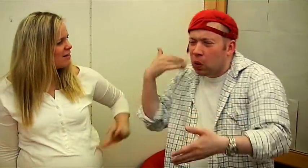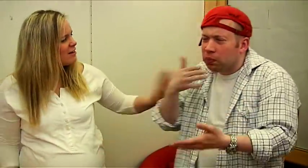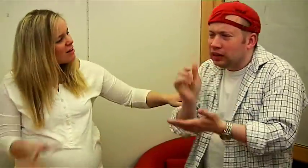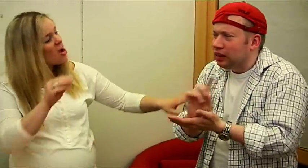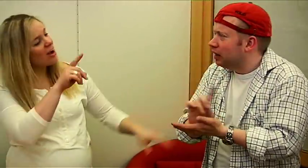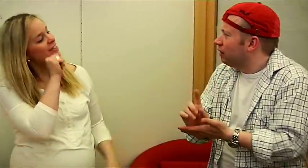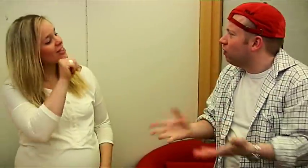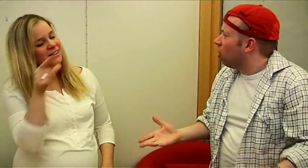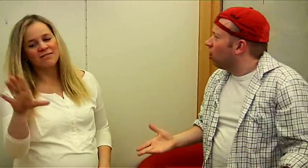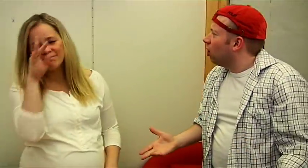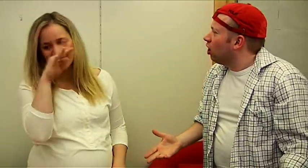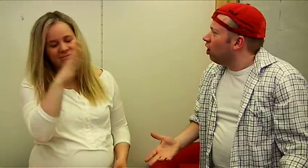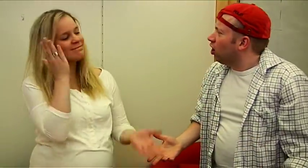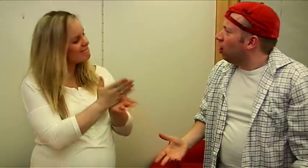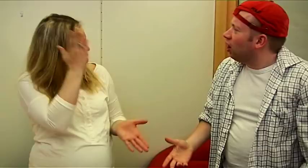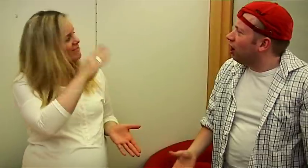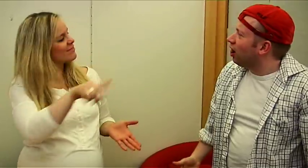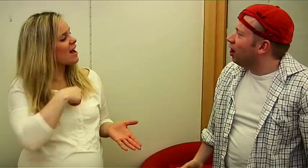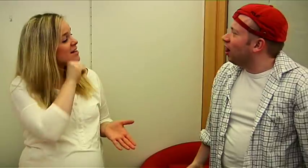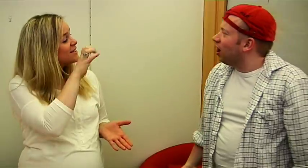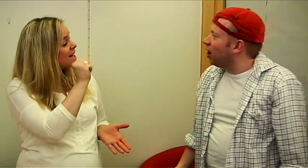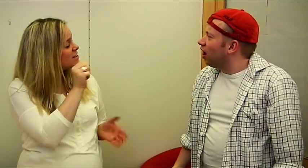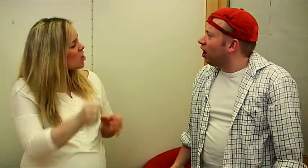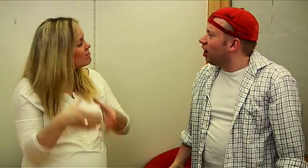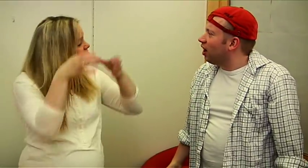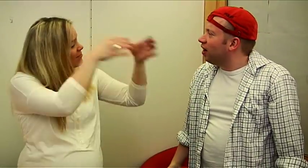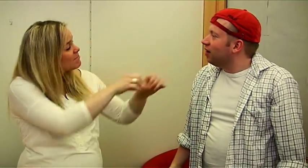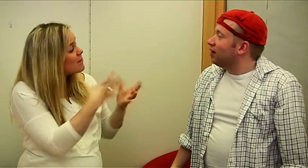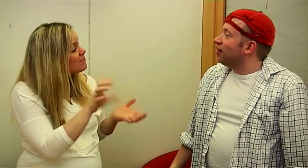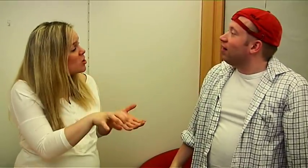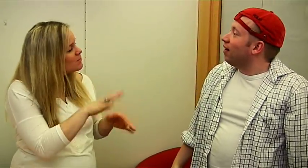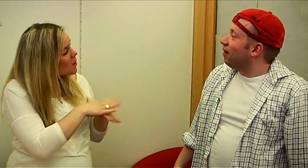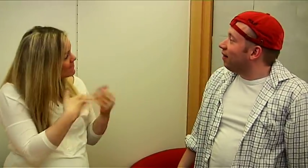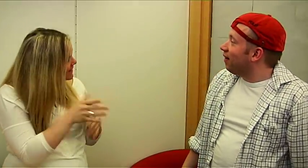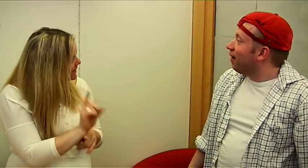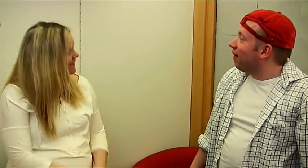Yes, Anders has been thinking and decided that we, Anders.se, are gonna play basketball- together during working hours!